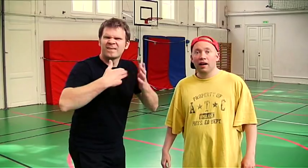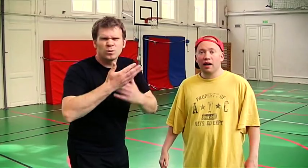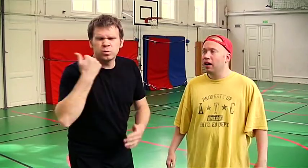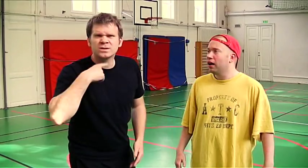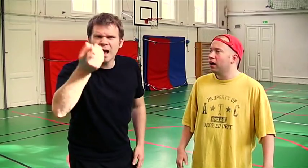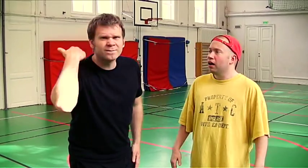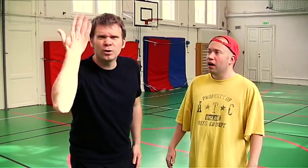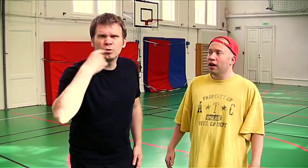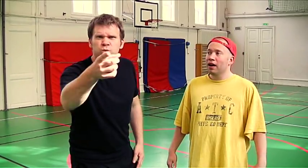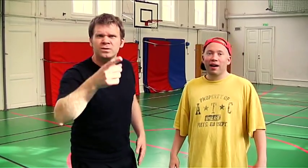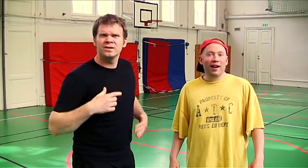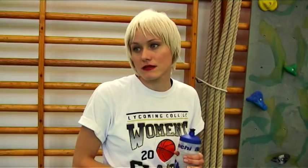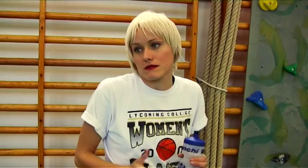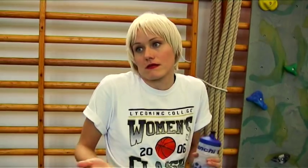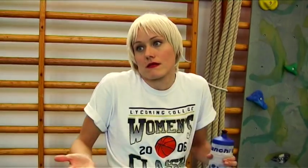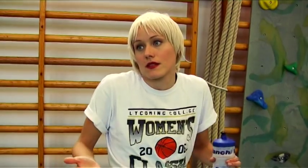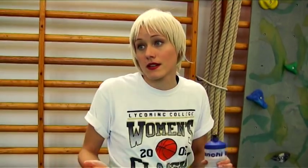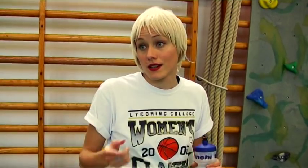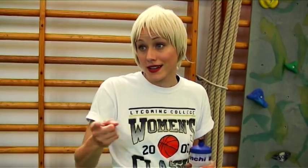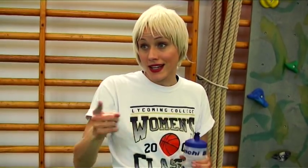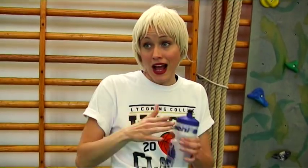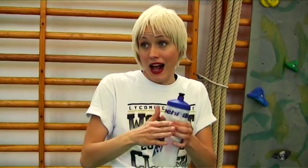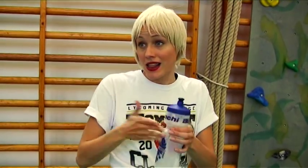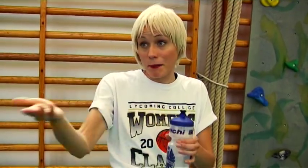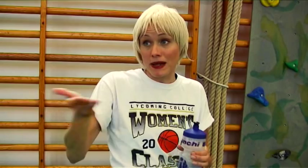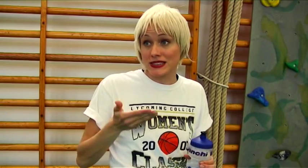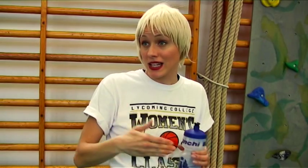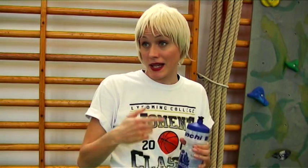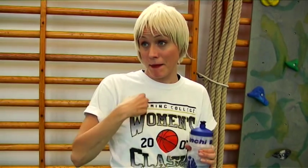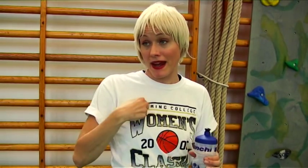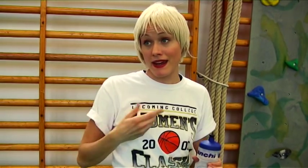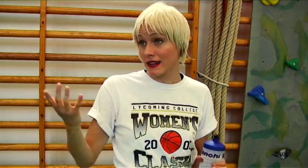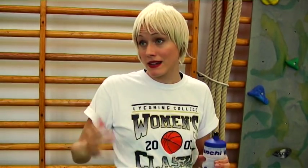Why didn't you say anything? Why, you never pass to me...